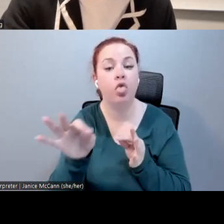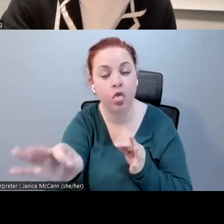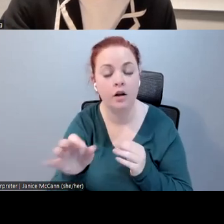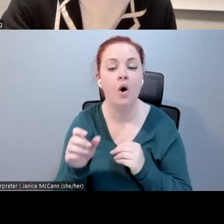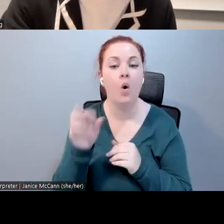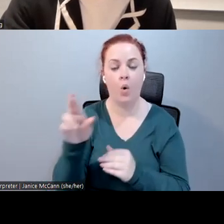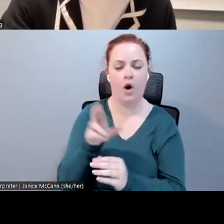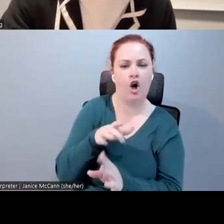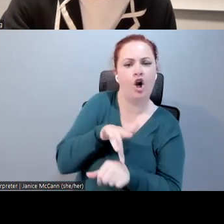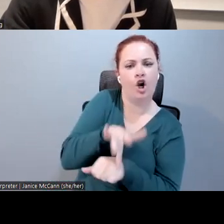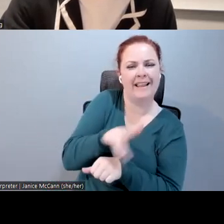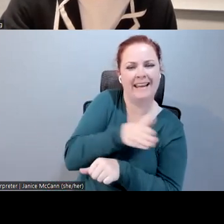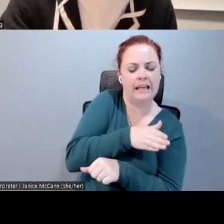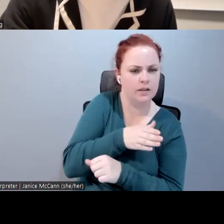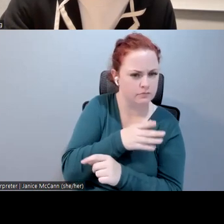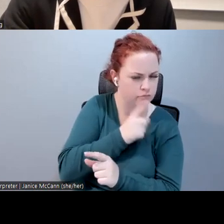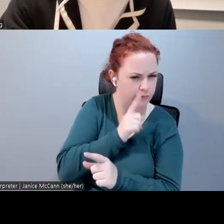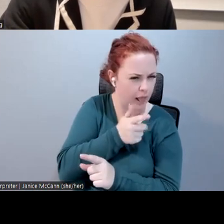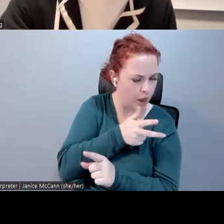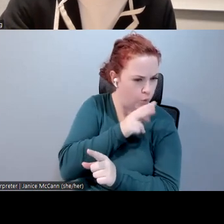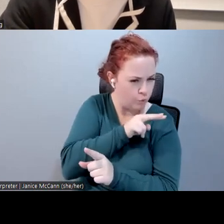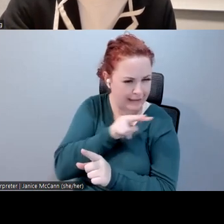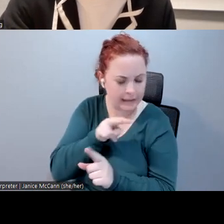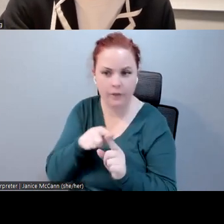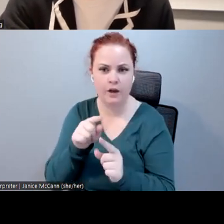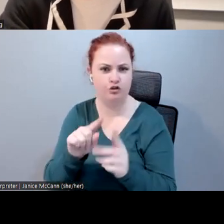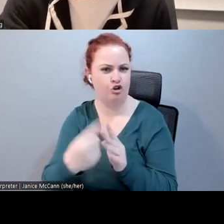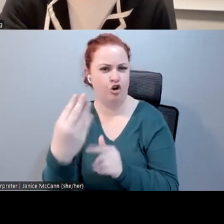be distracting and disrupt the natural rhythm of communication,